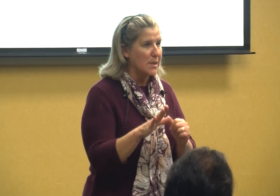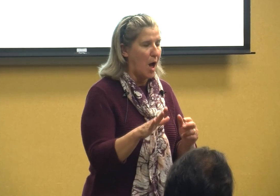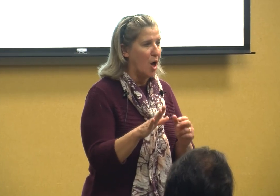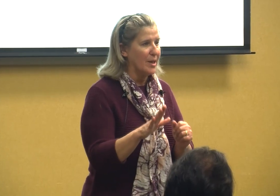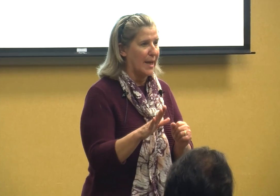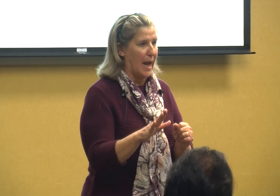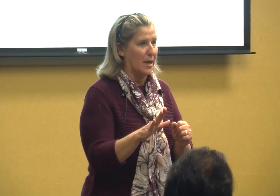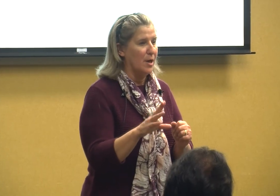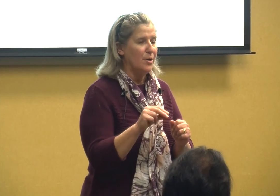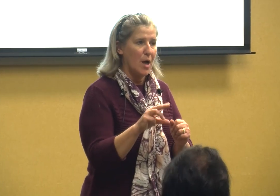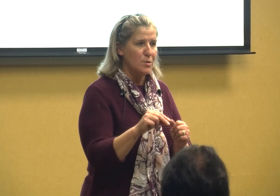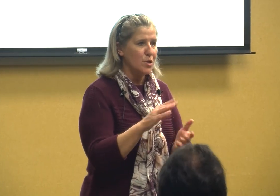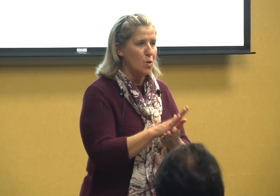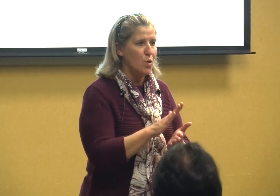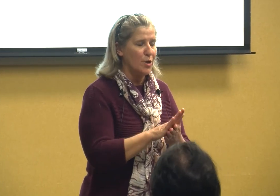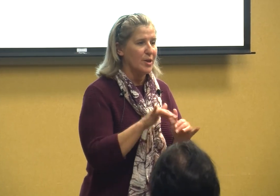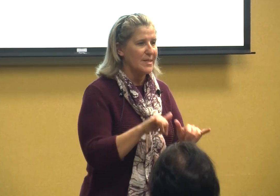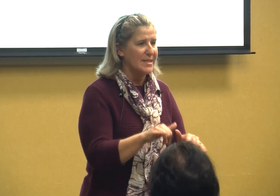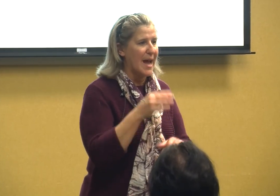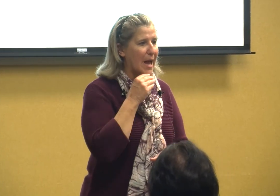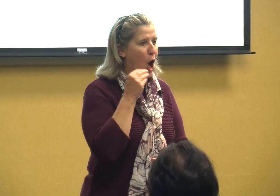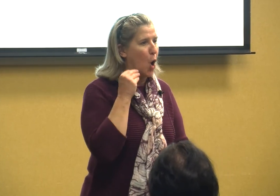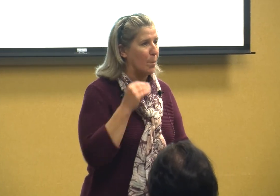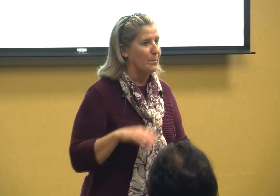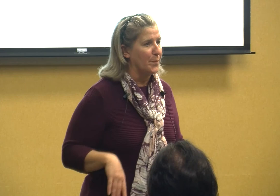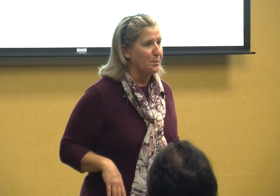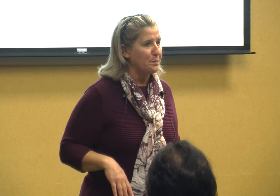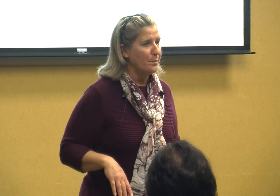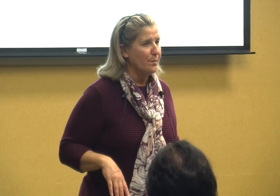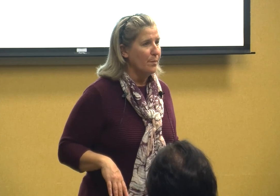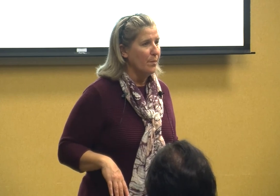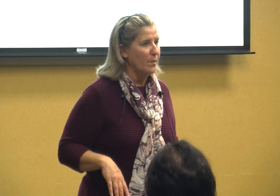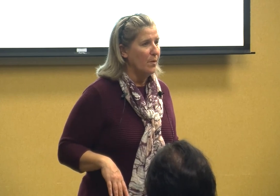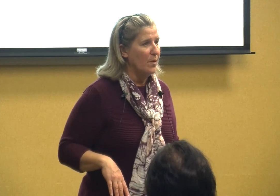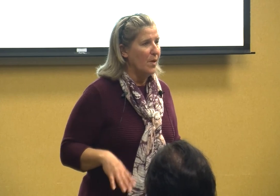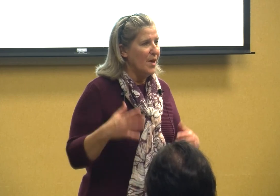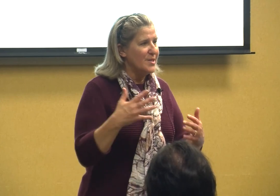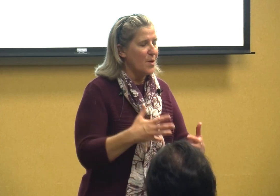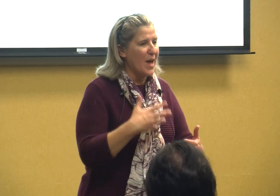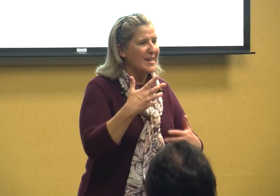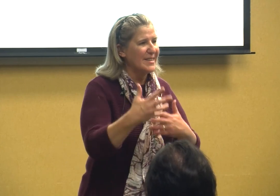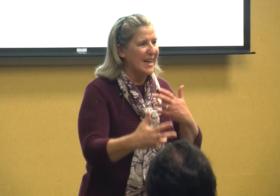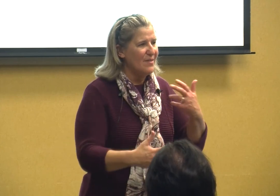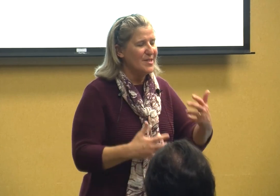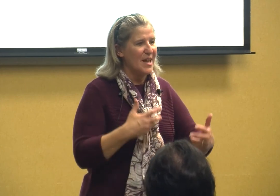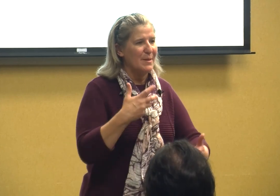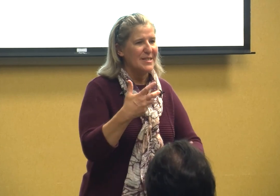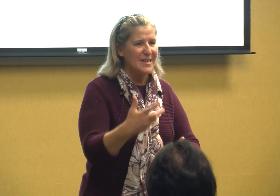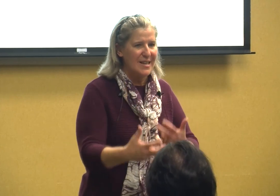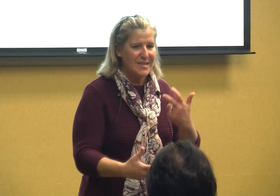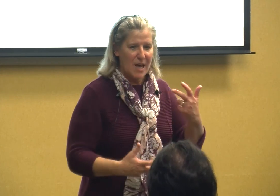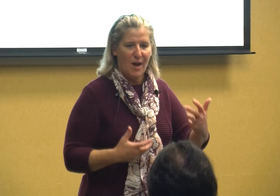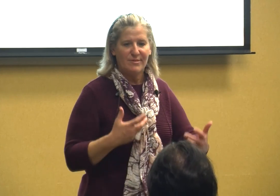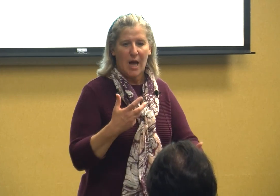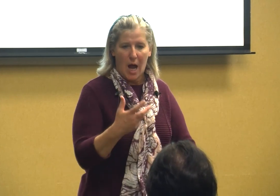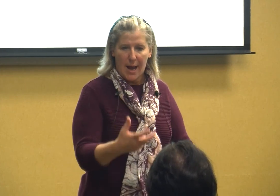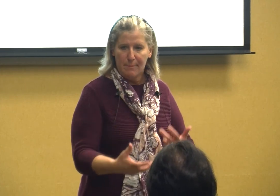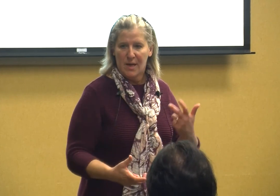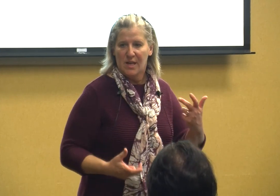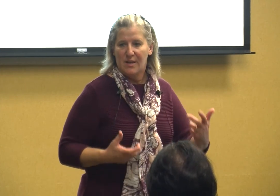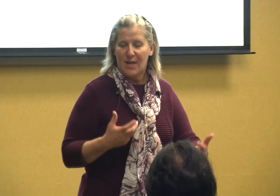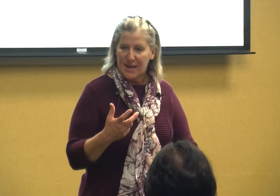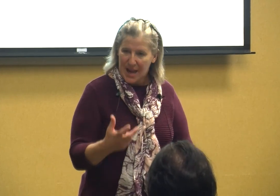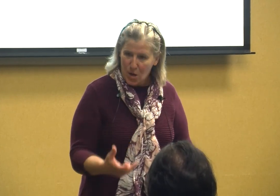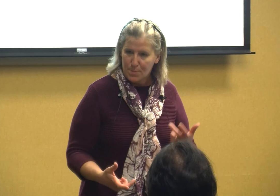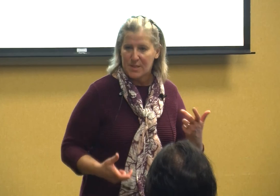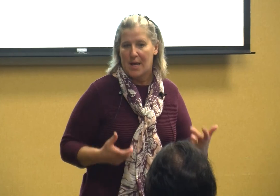a holiday no school you're going to stay home so that gives them a sense of time that helps them